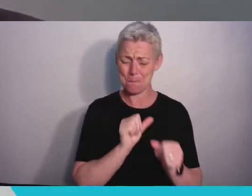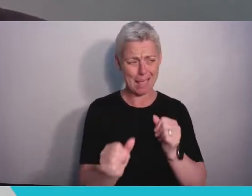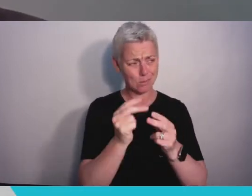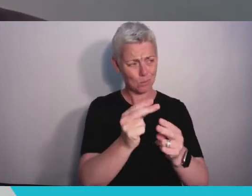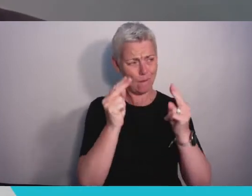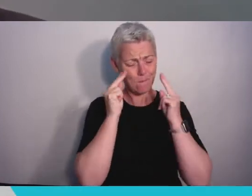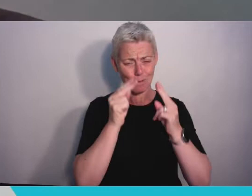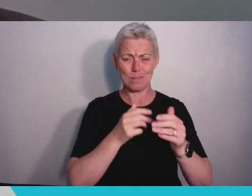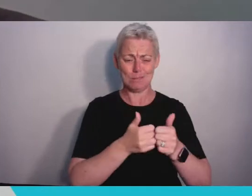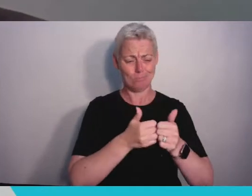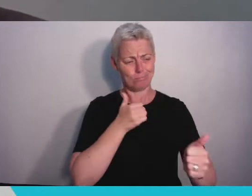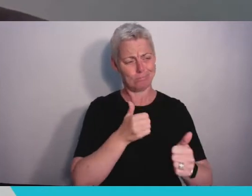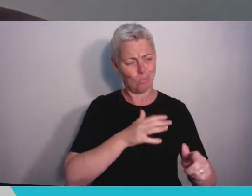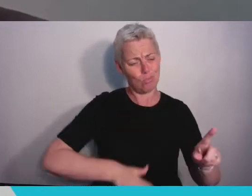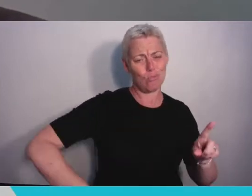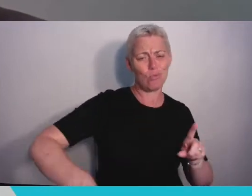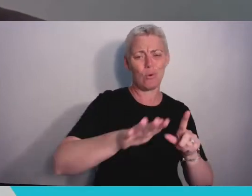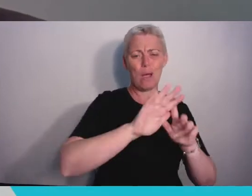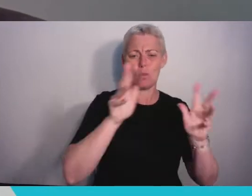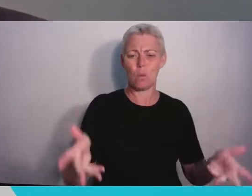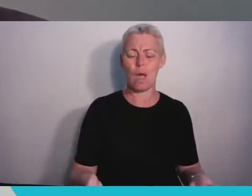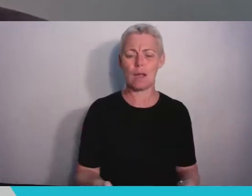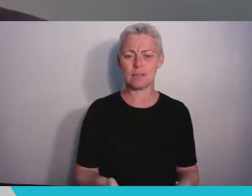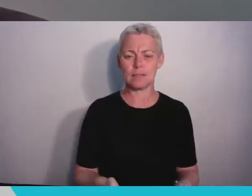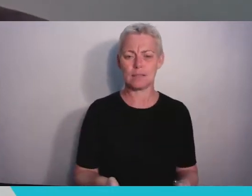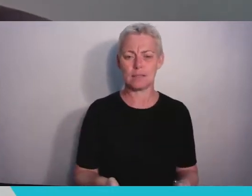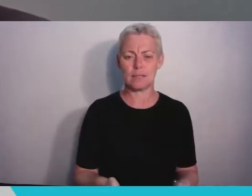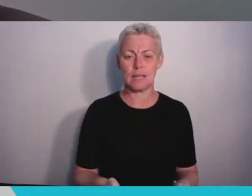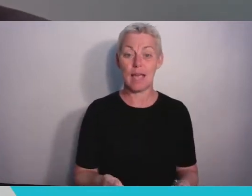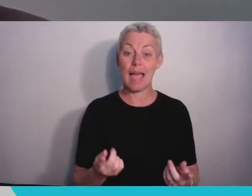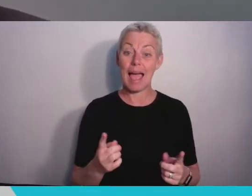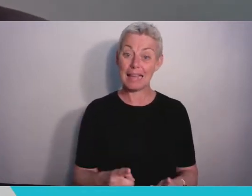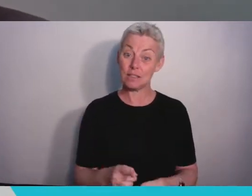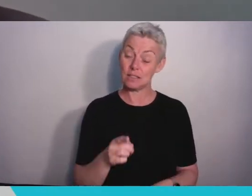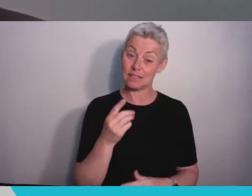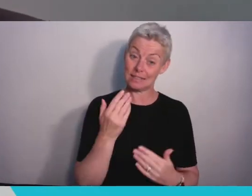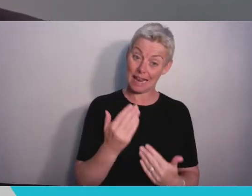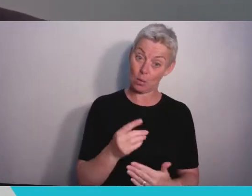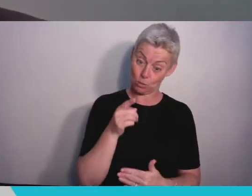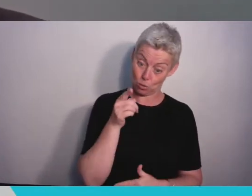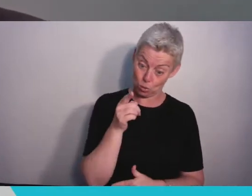And the esteem with which your alma mater is held is a testament to the quality and